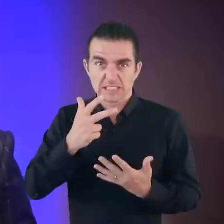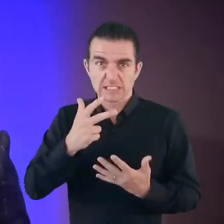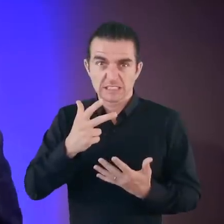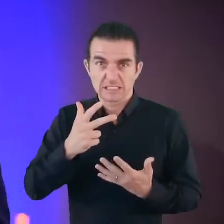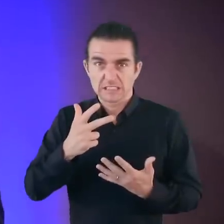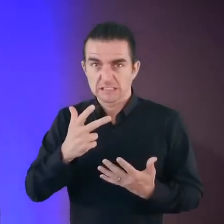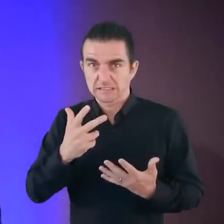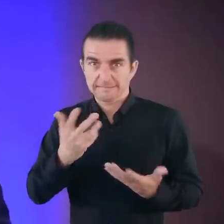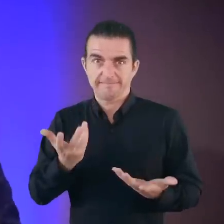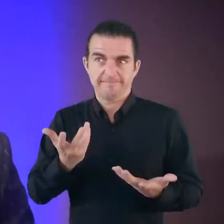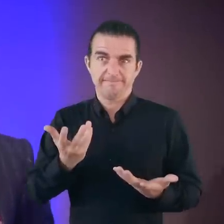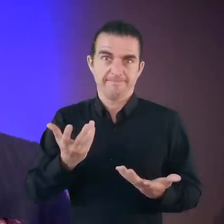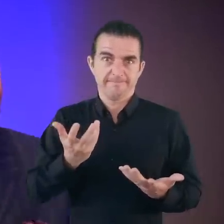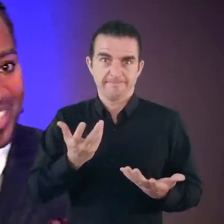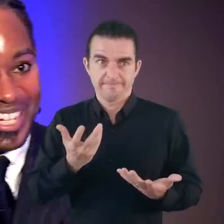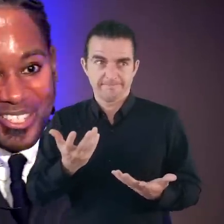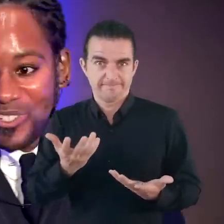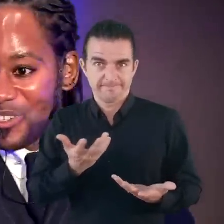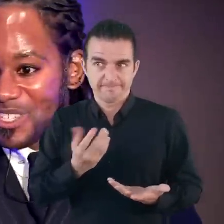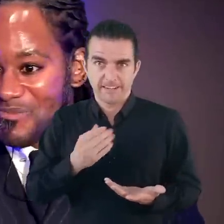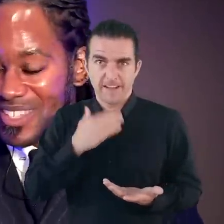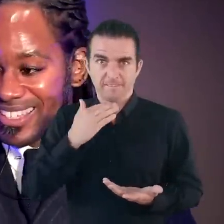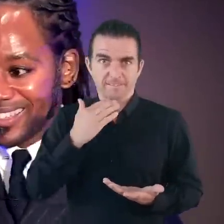But we’re cooking with gas. At least we’re doing something.